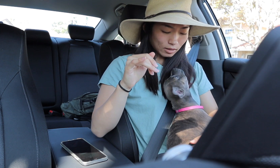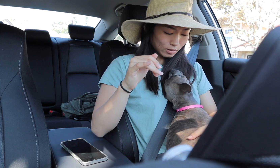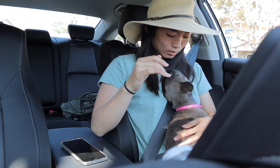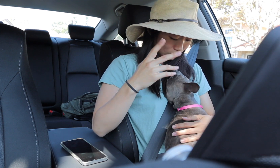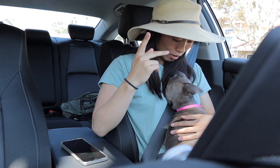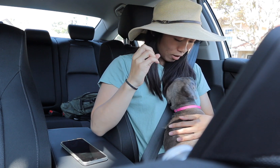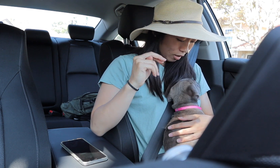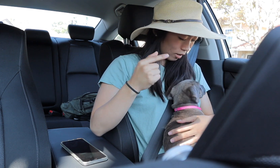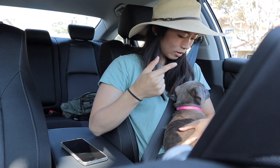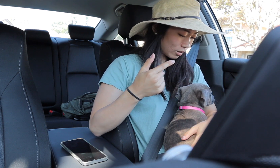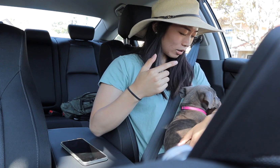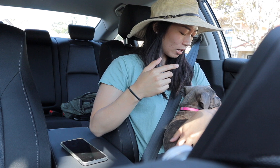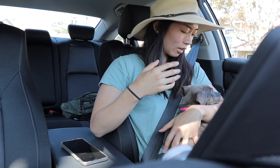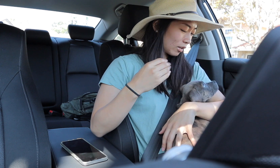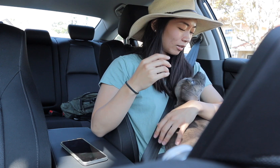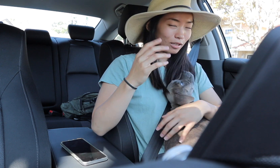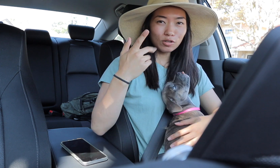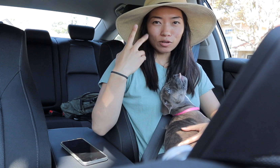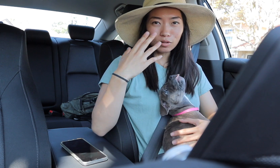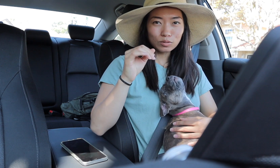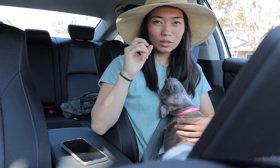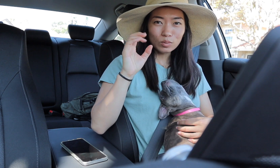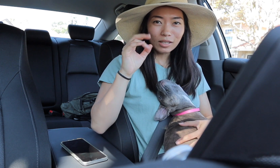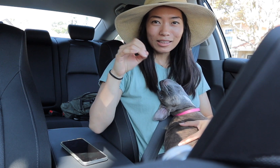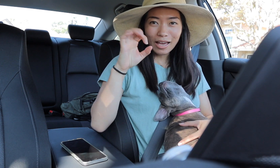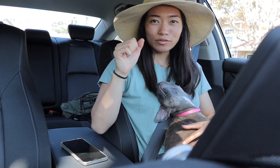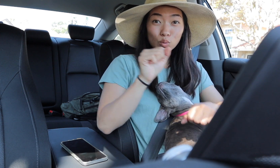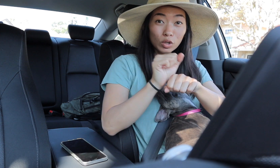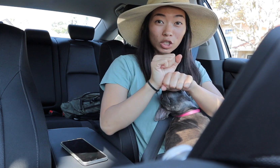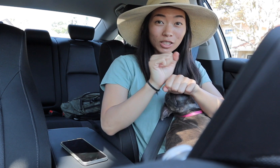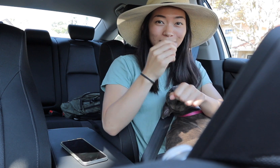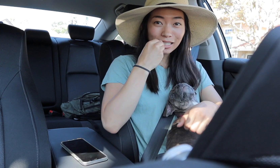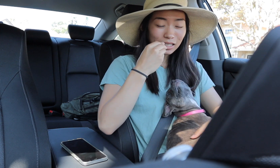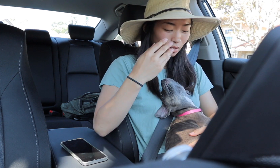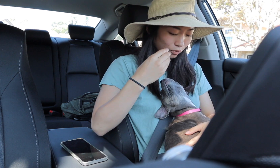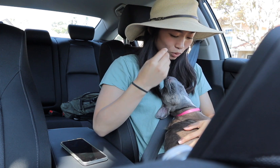Kong and like you know those ones were like they have to work to eat the food